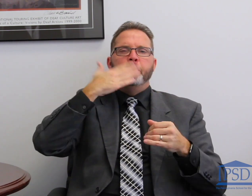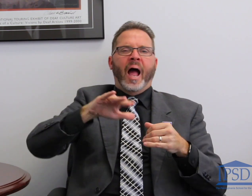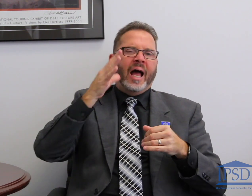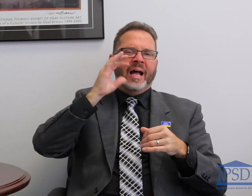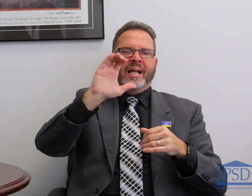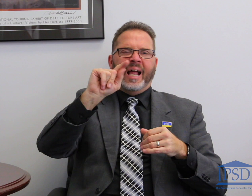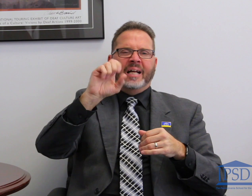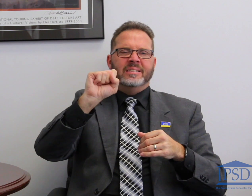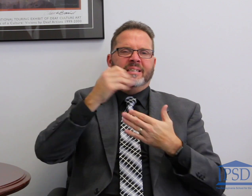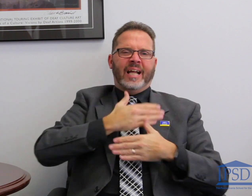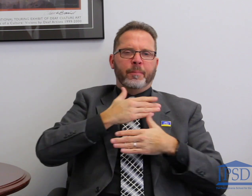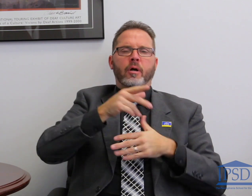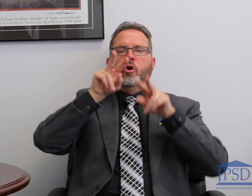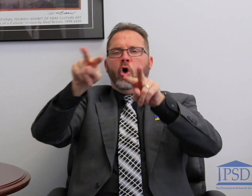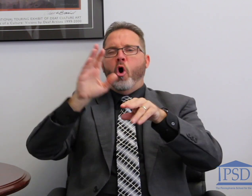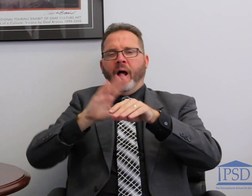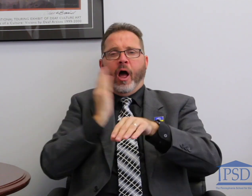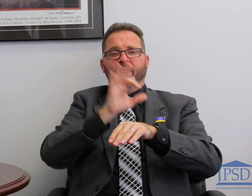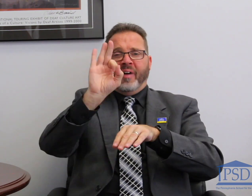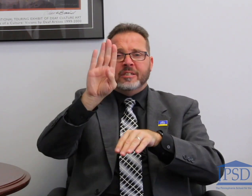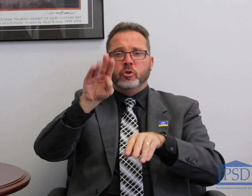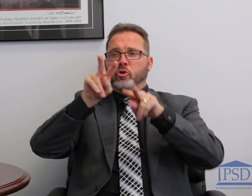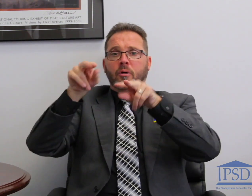being put on by Bad Cats Entertainment, but you can see information through our